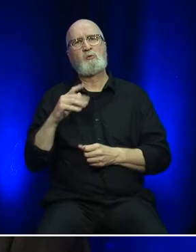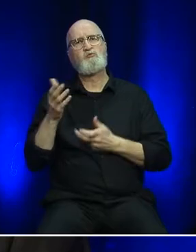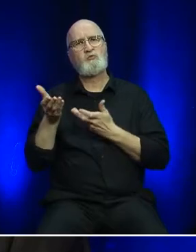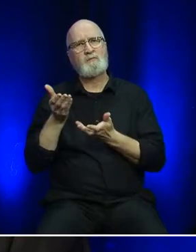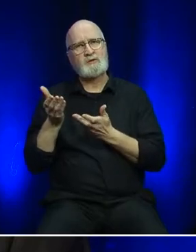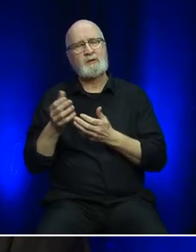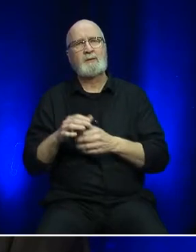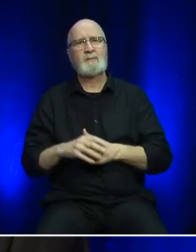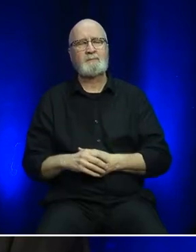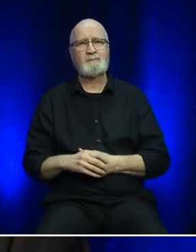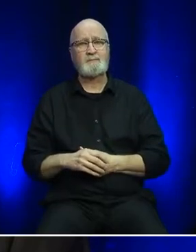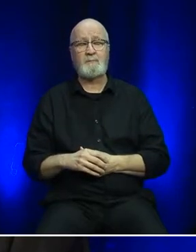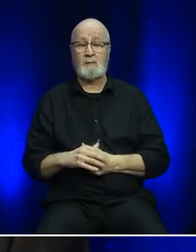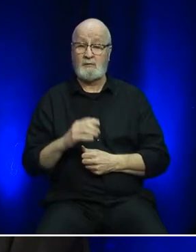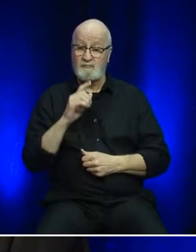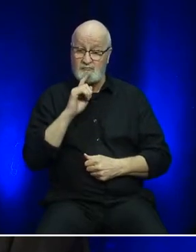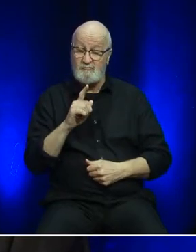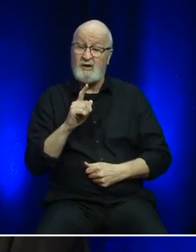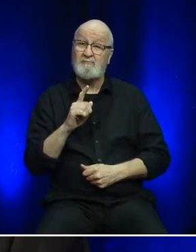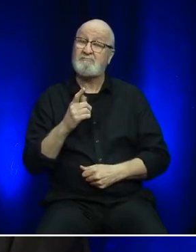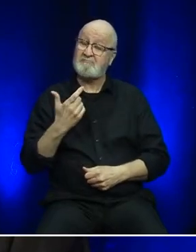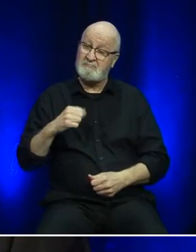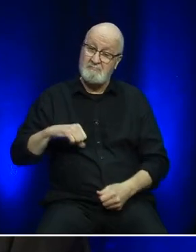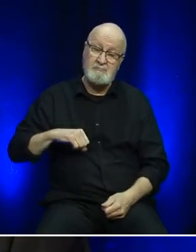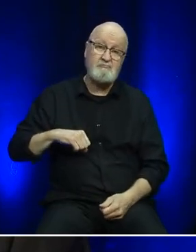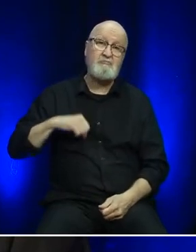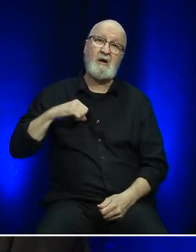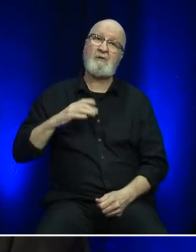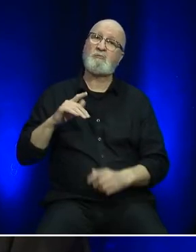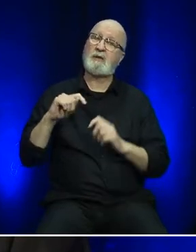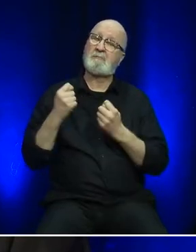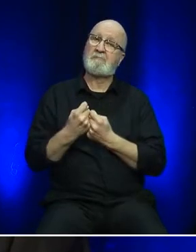I am extremely proud of the team at Marine Atlantic,